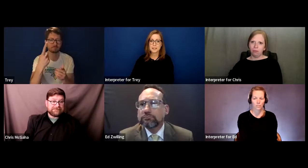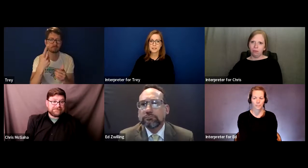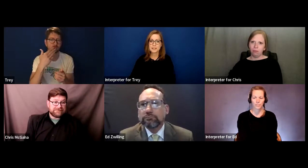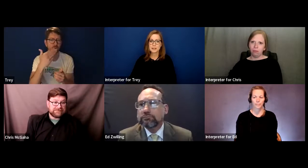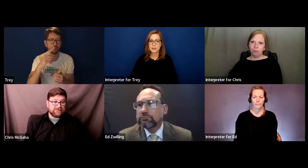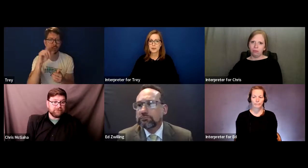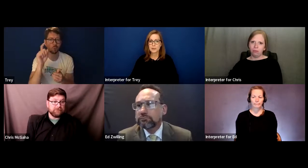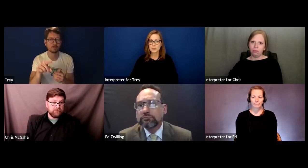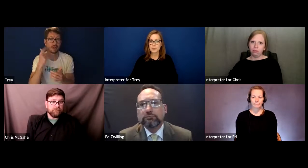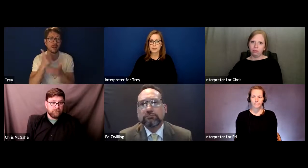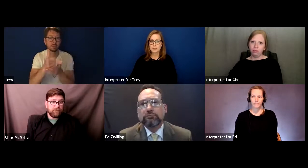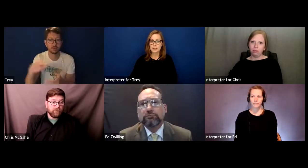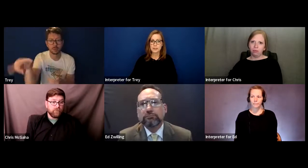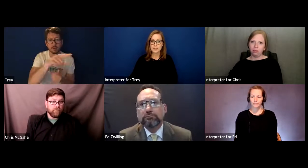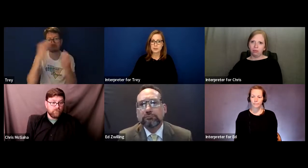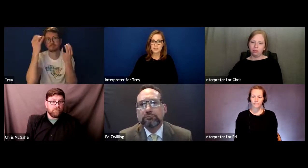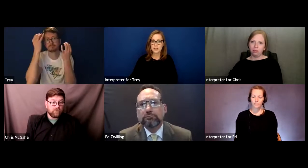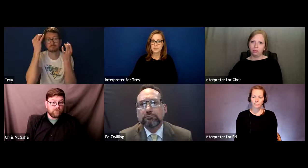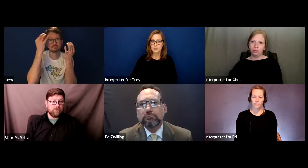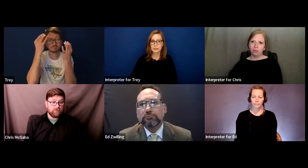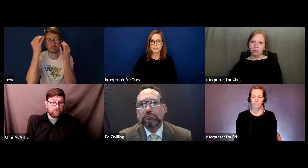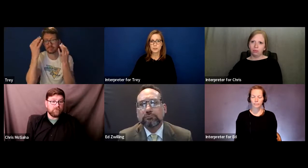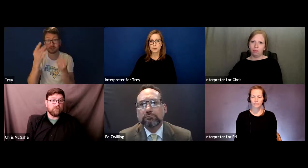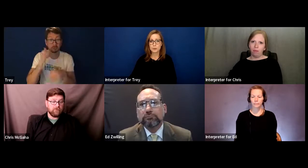Looks like we're coming up on the end of our time here.